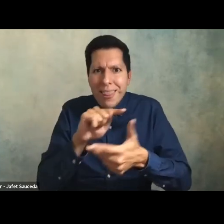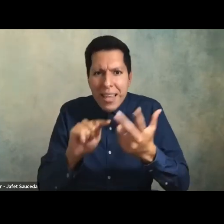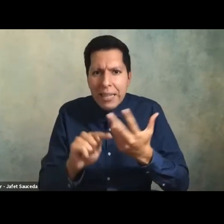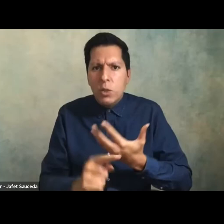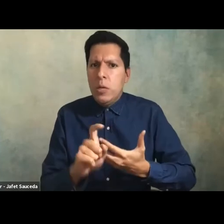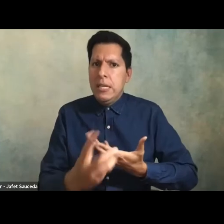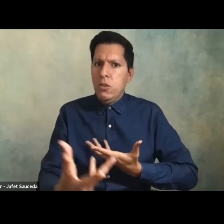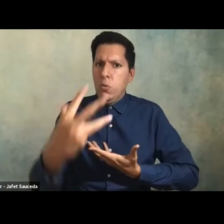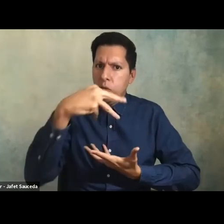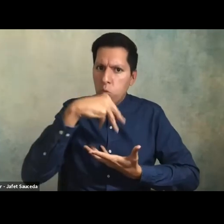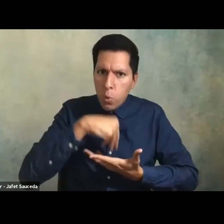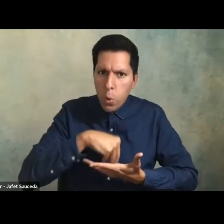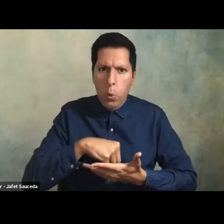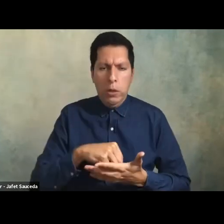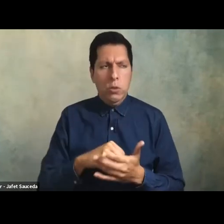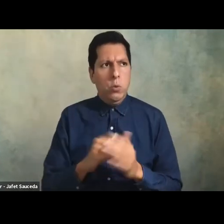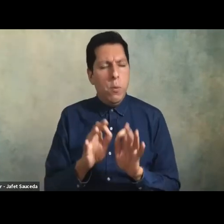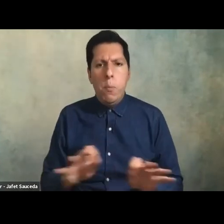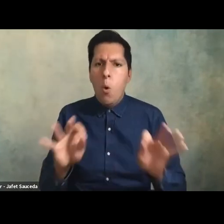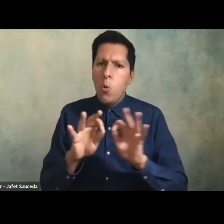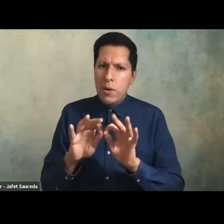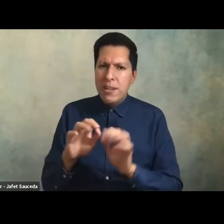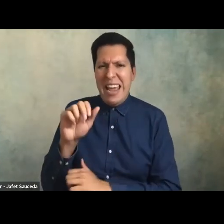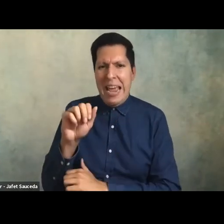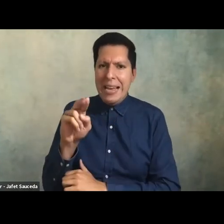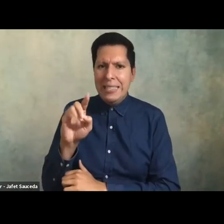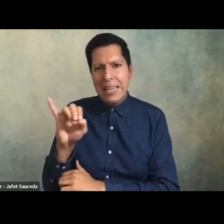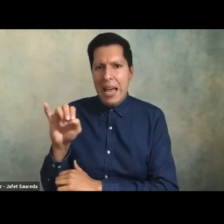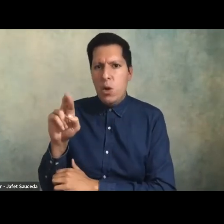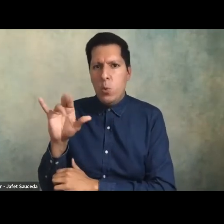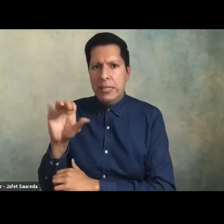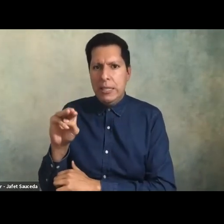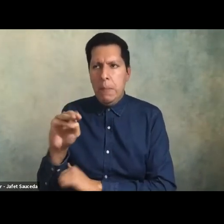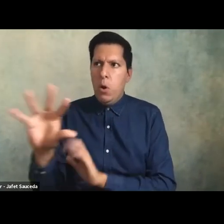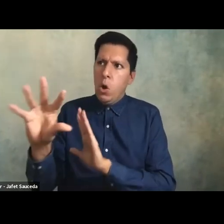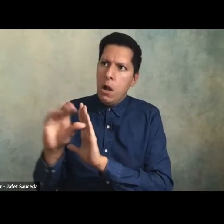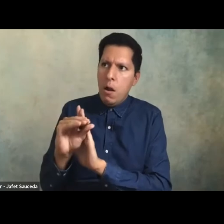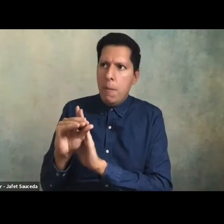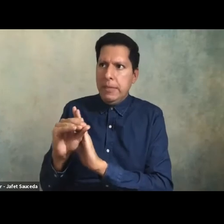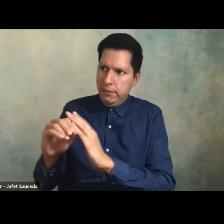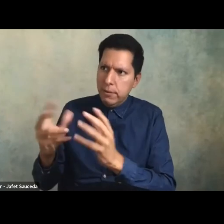embody this principle of anti-racism here at csun so i just want to thank you and everyone here for